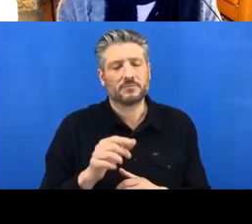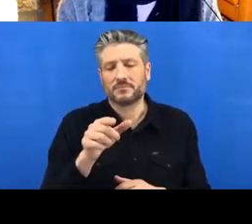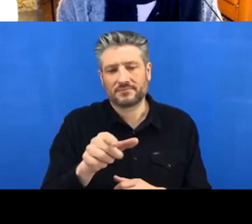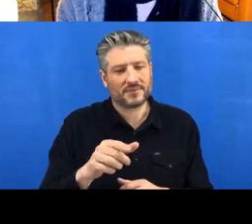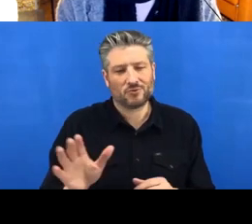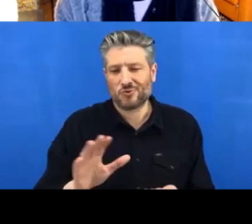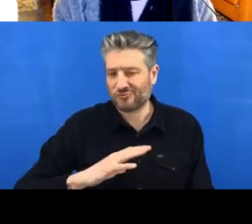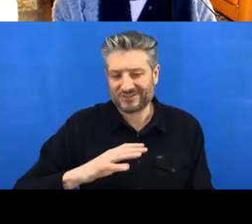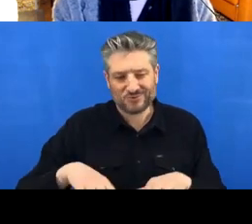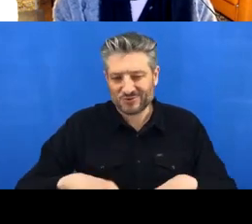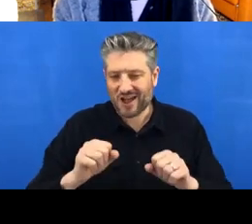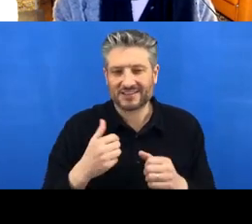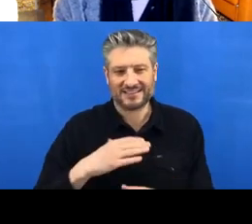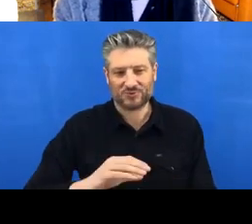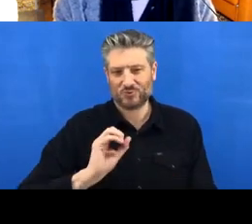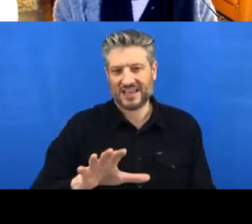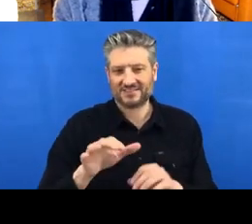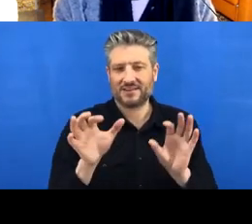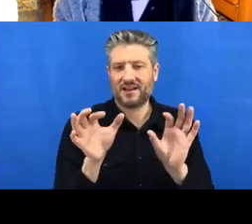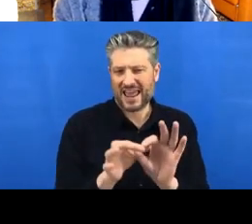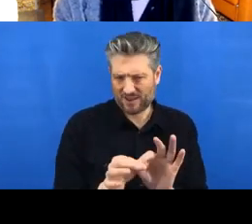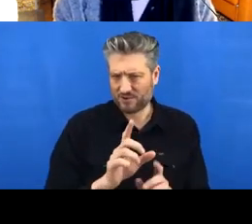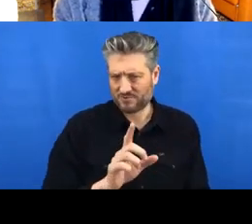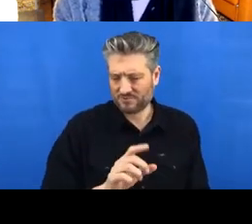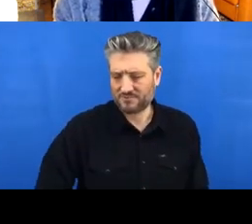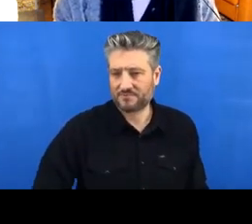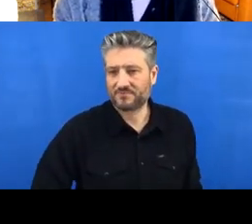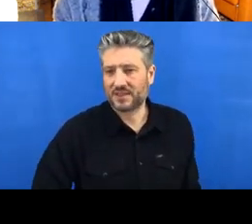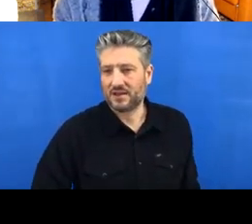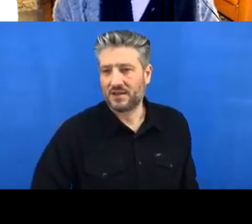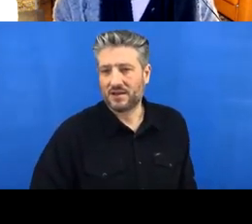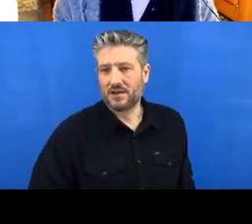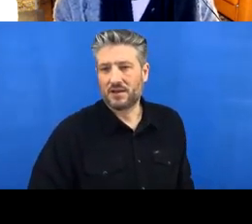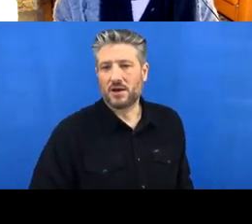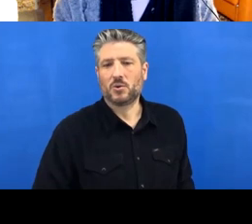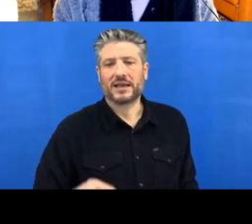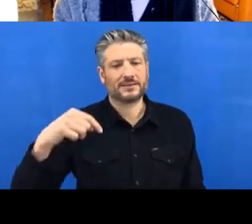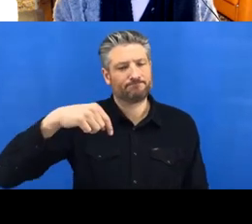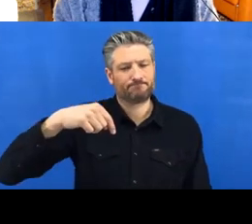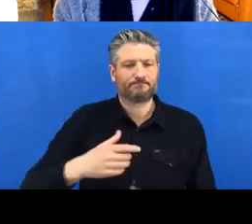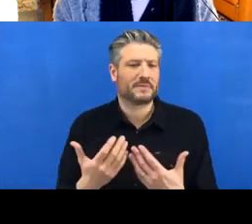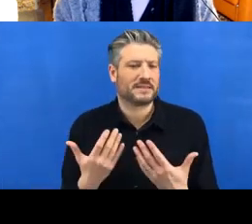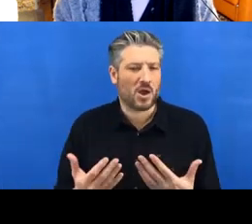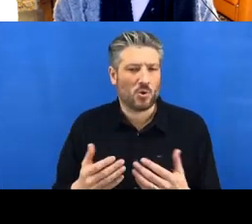But what we're going to do here is basically very similar to exercise two.